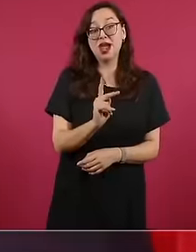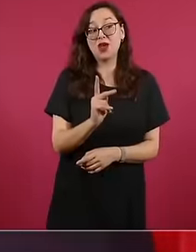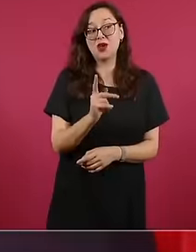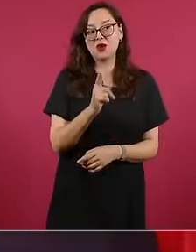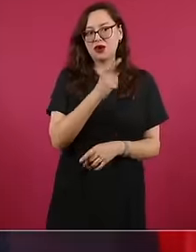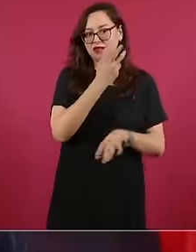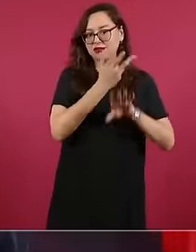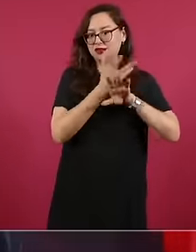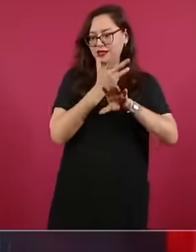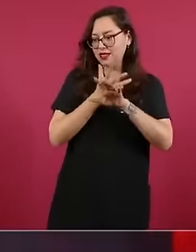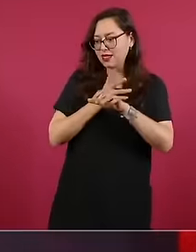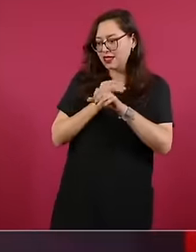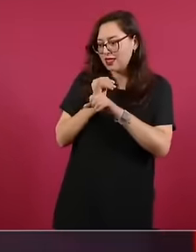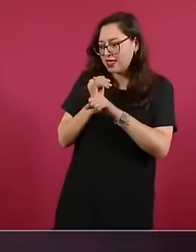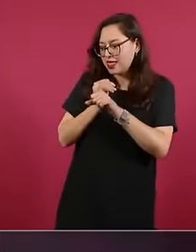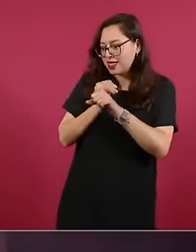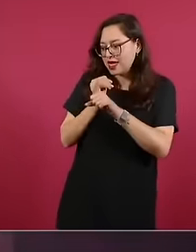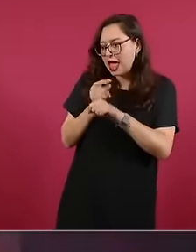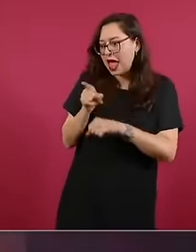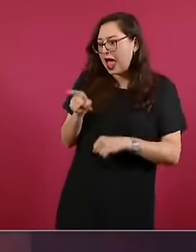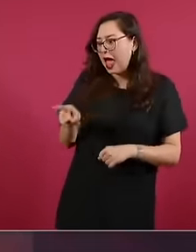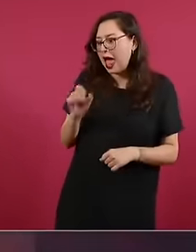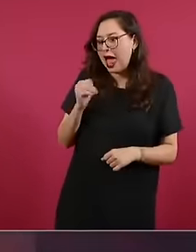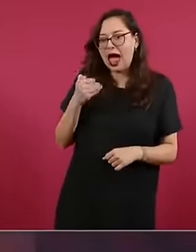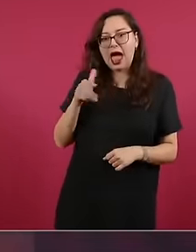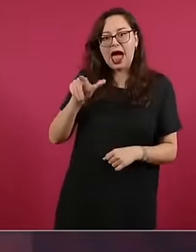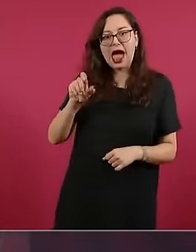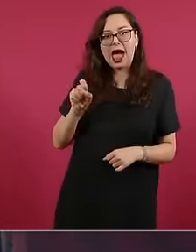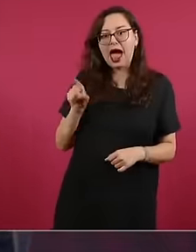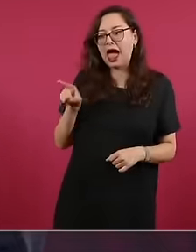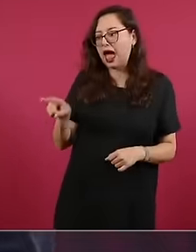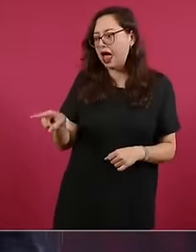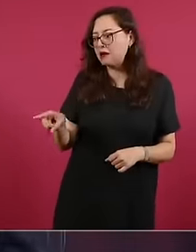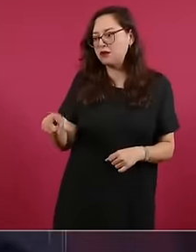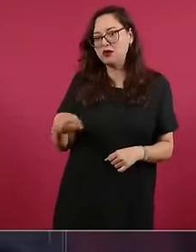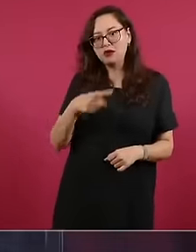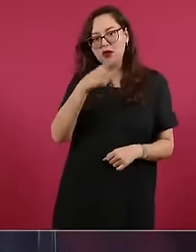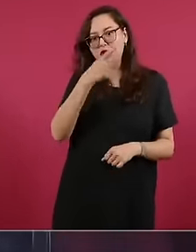government agencies, I have a apartment in Miami